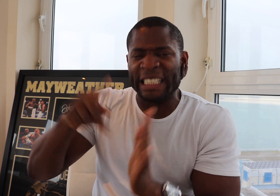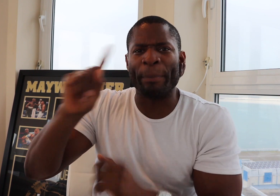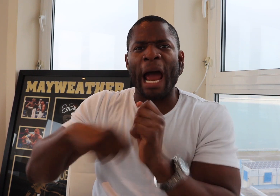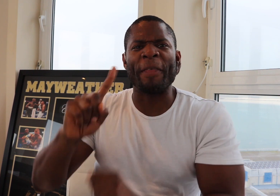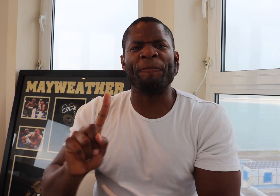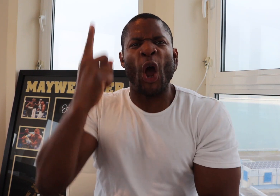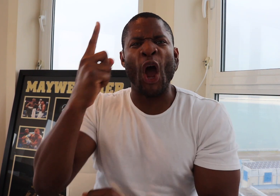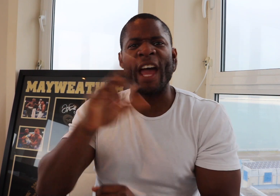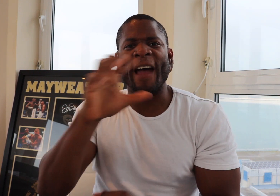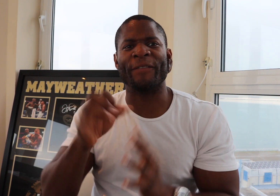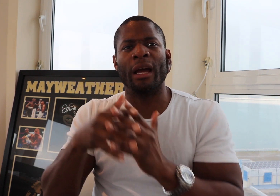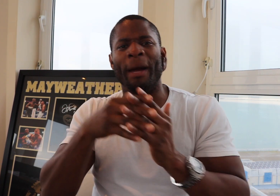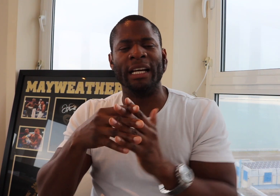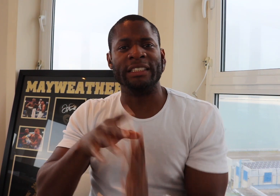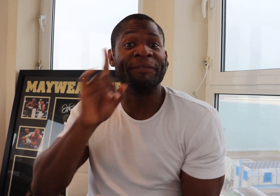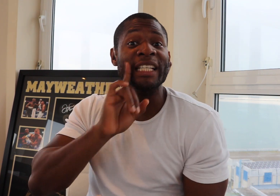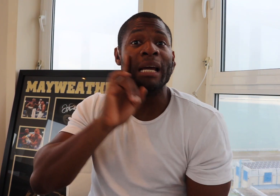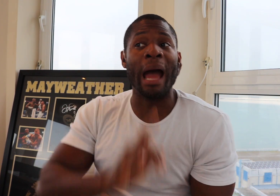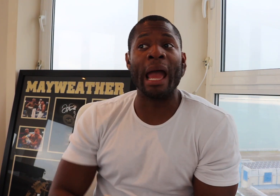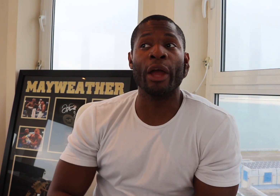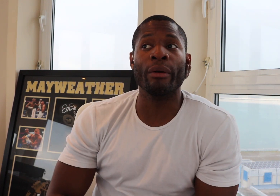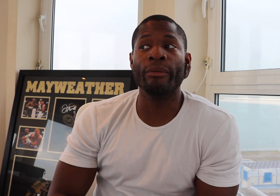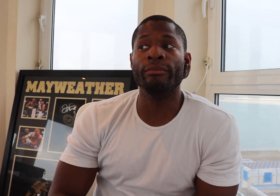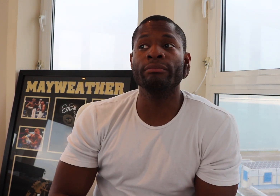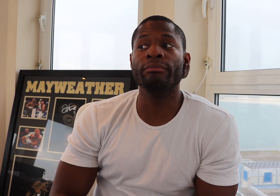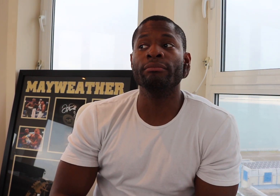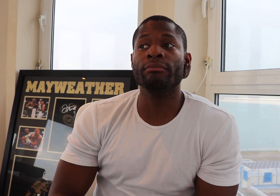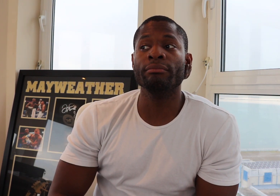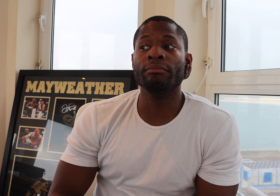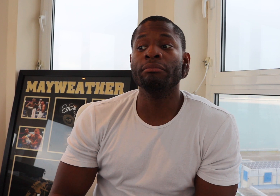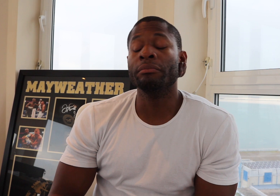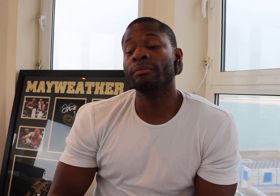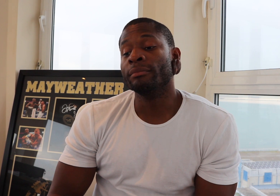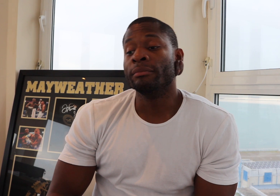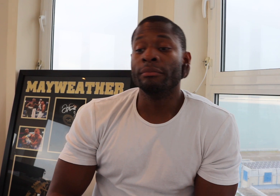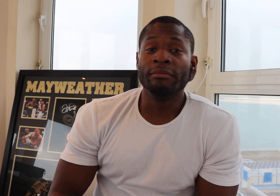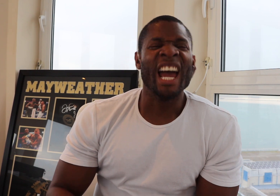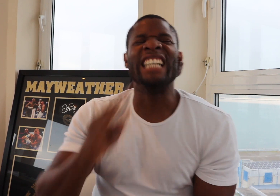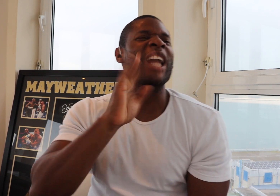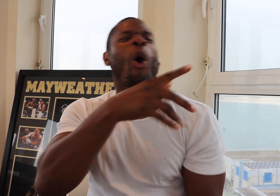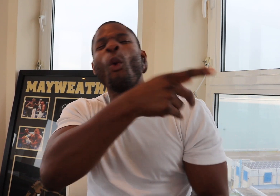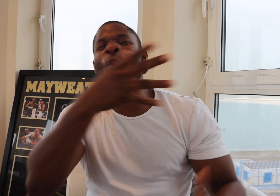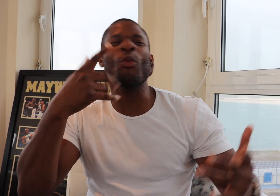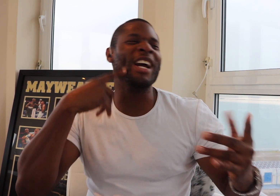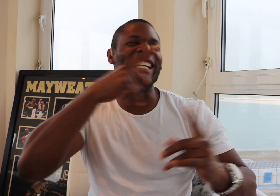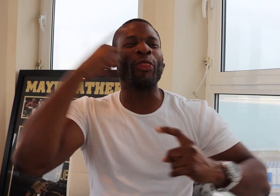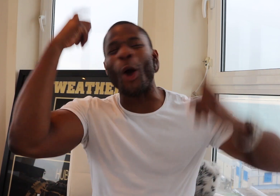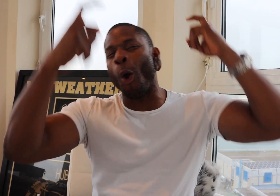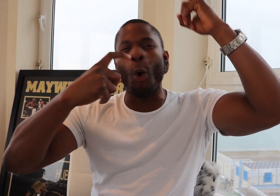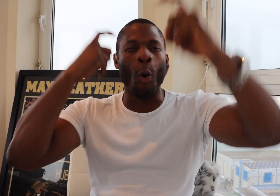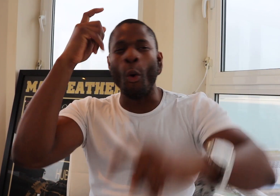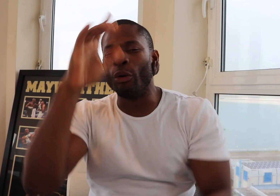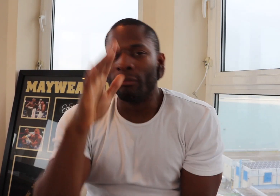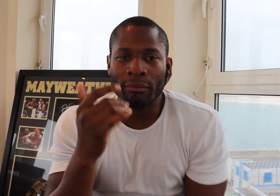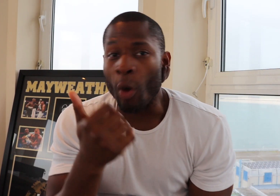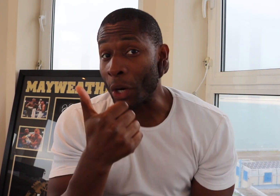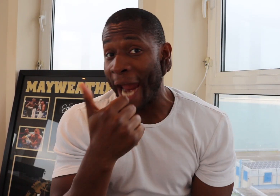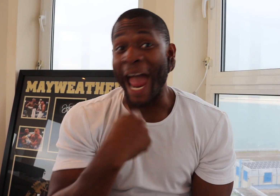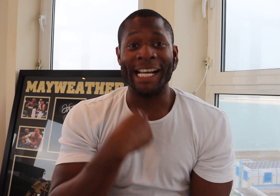Meaning Kamala will become first African American Female president. Maybe you wanted to say it's lots theory and thoughts.